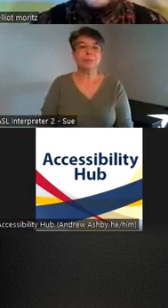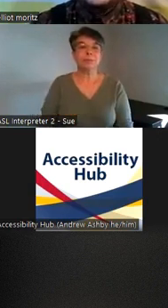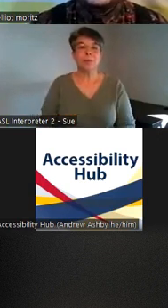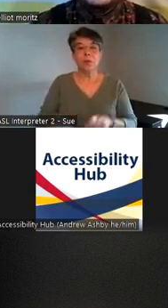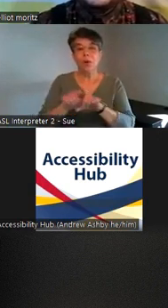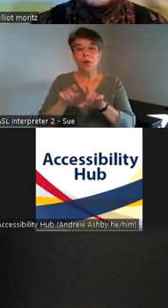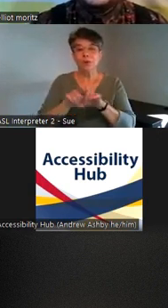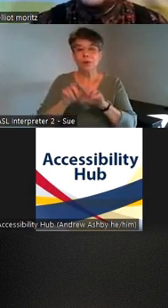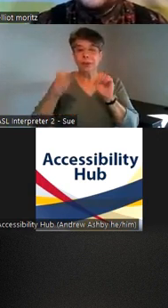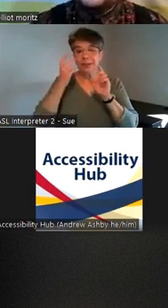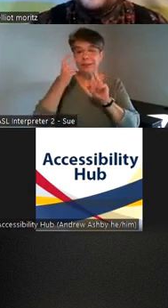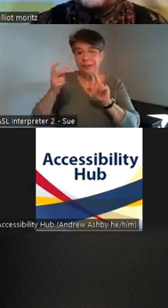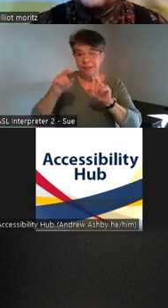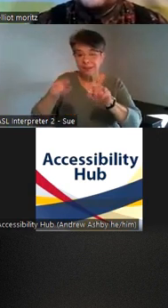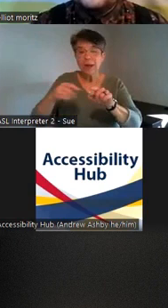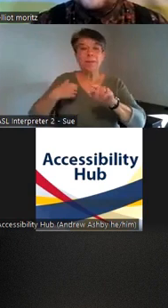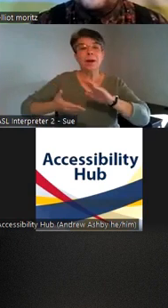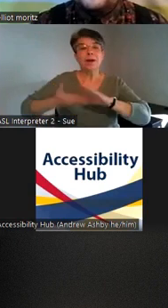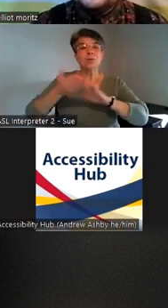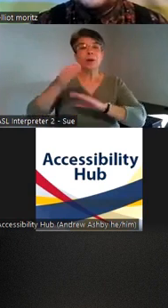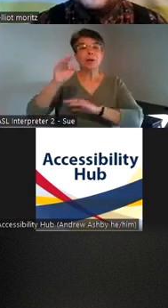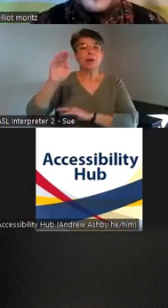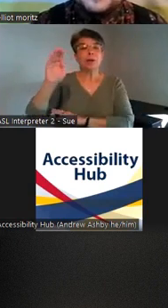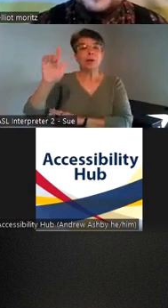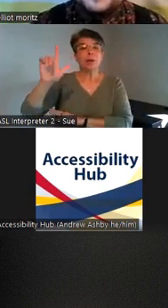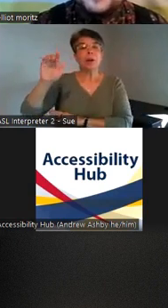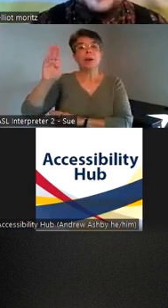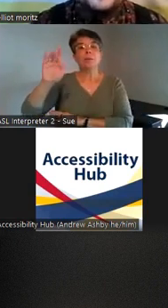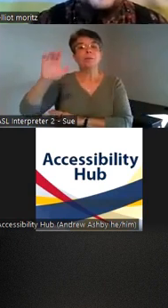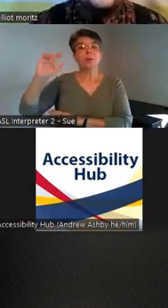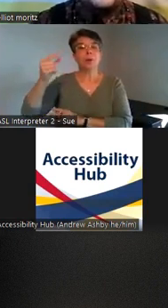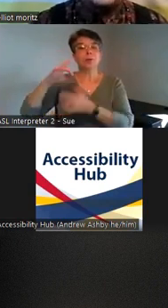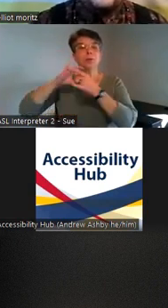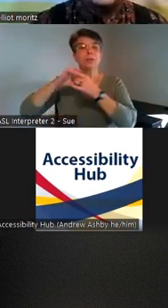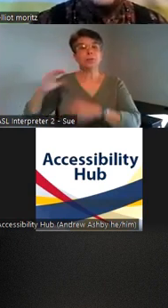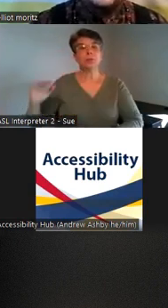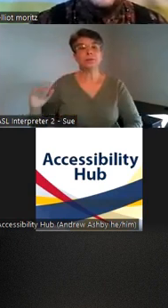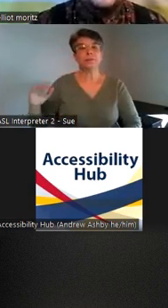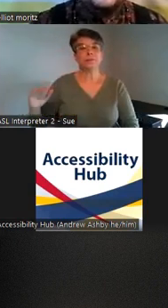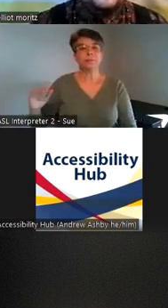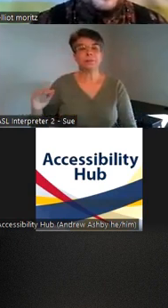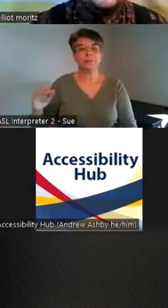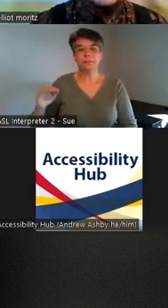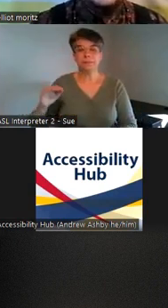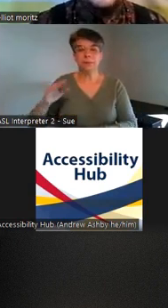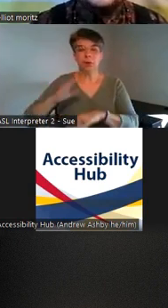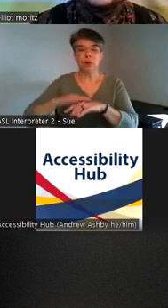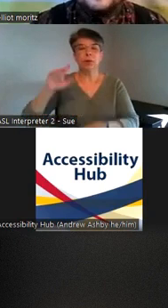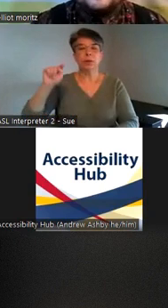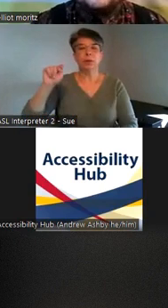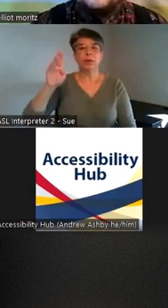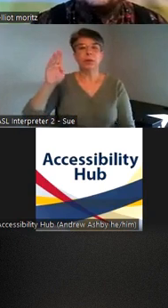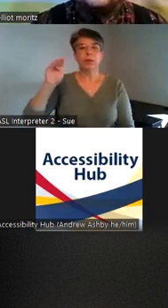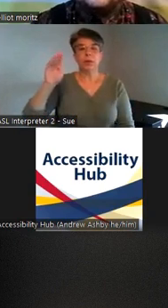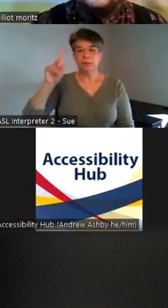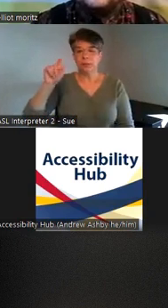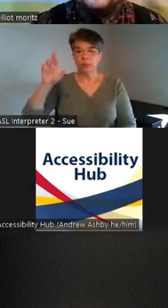on this post here I do run a Blog on dwarfism um on Tumblr and you can access that um through the